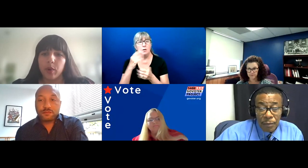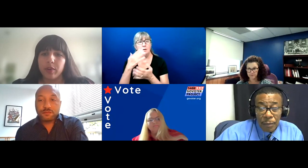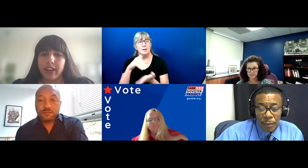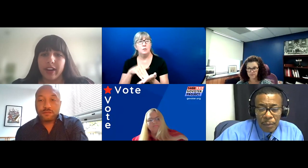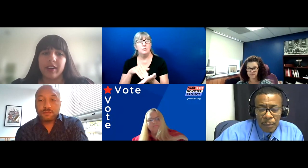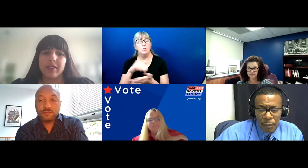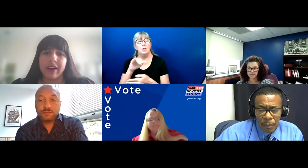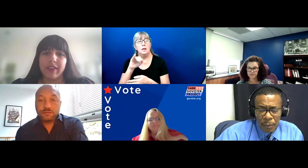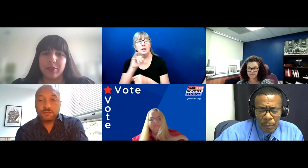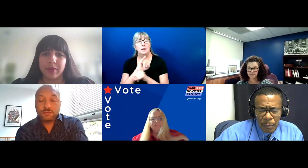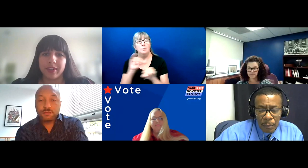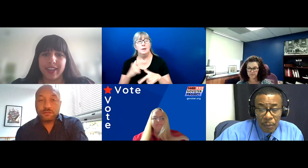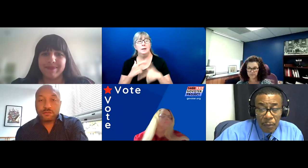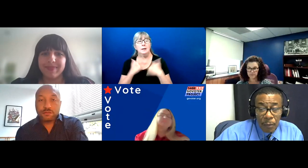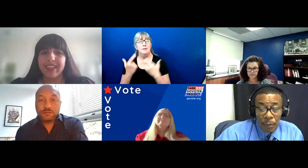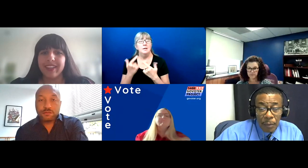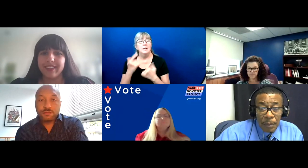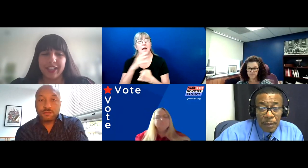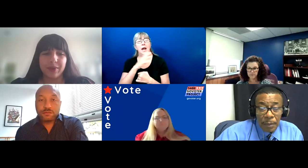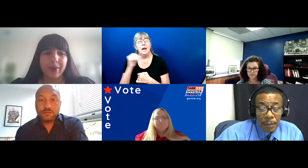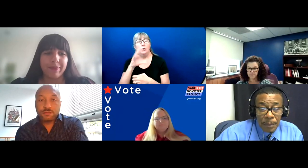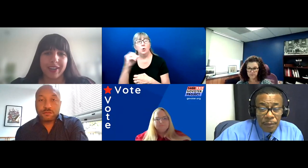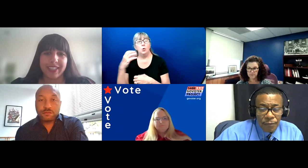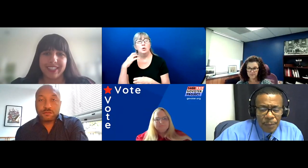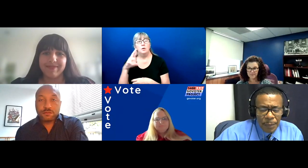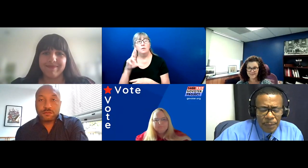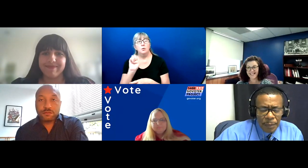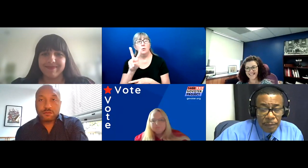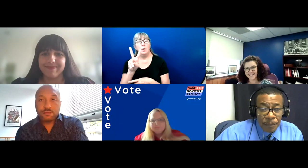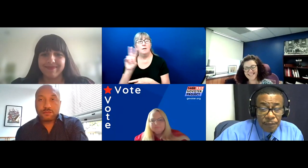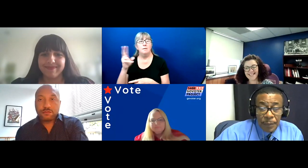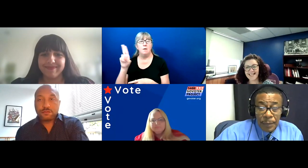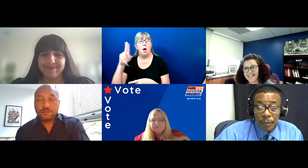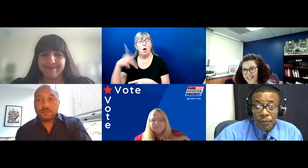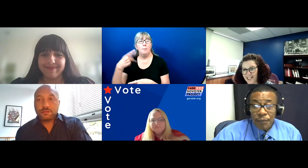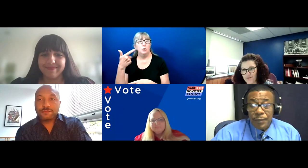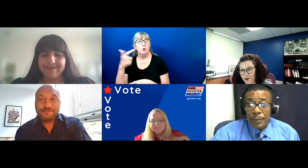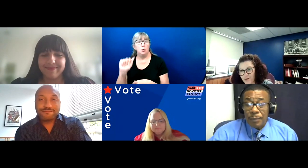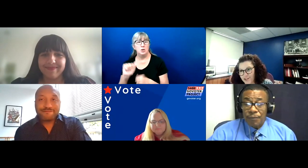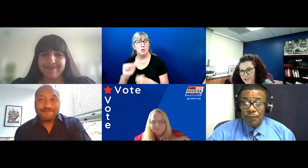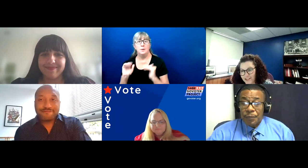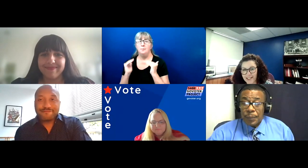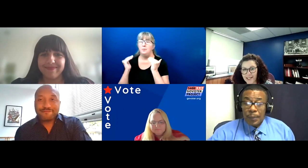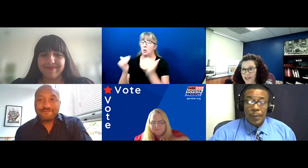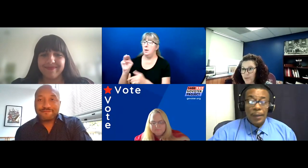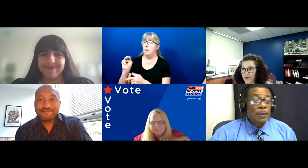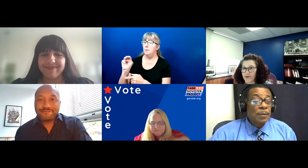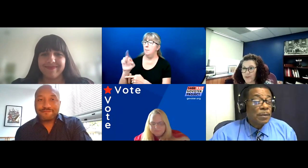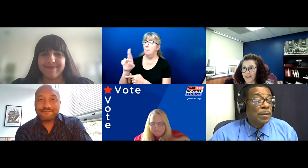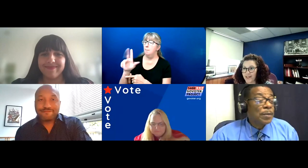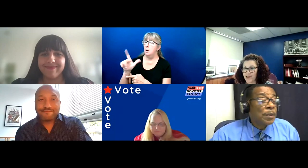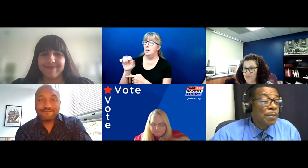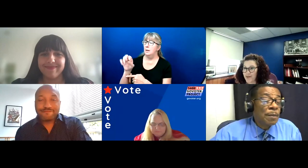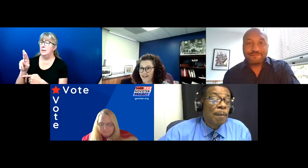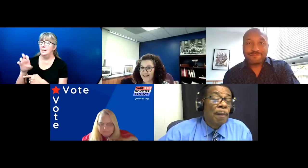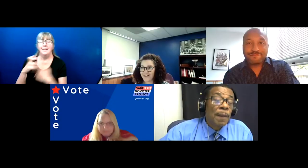co-Chair of REV UP Georgia. Take it away, Marlene. Thank you, very much, Lilian. I hope everyone can hear me?